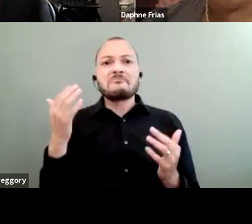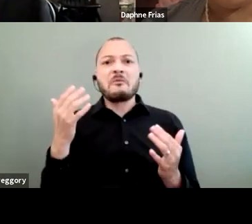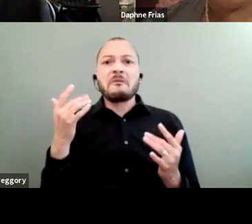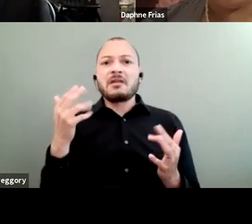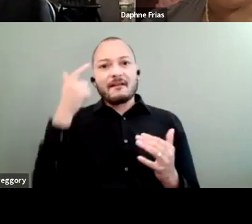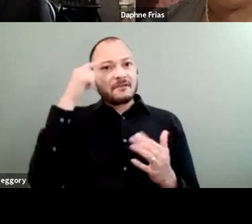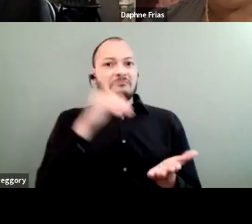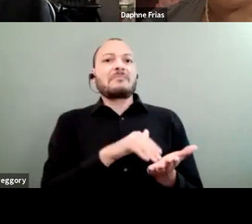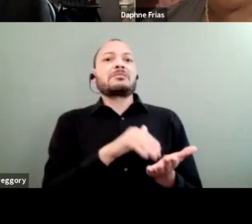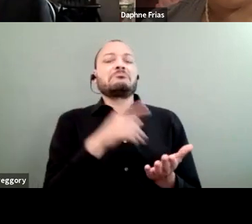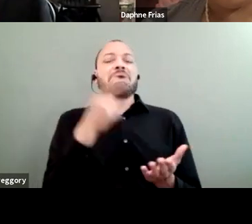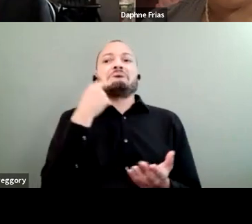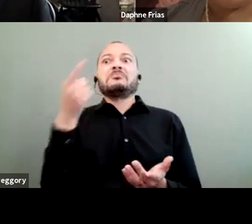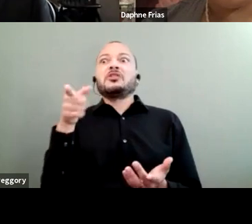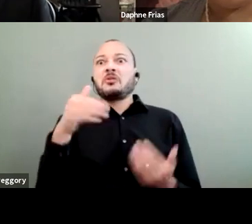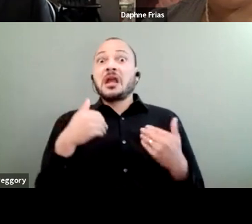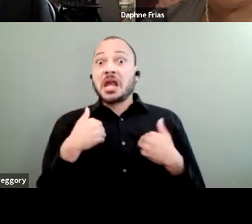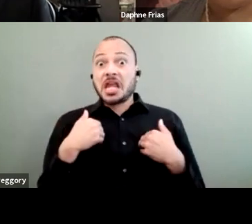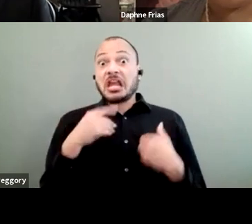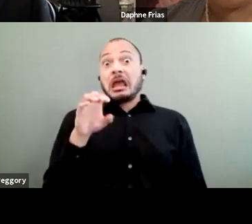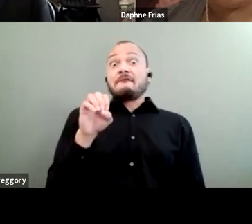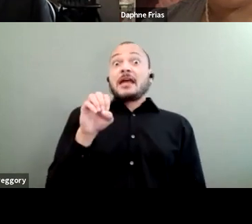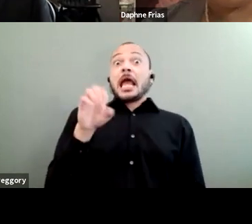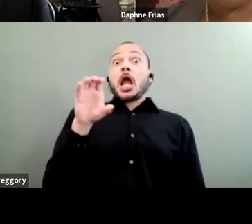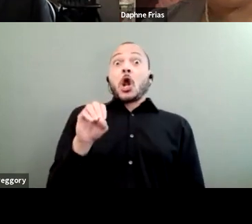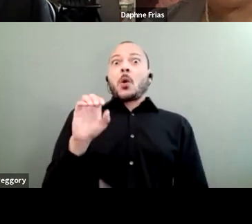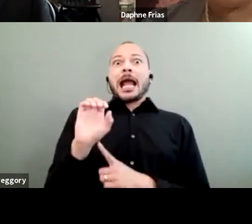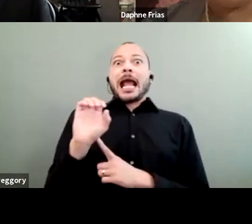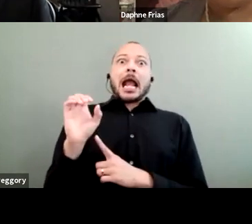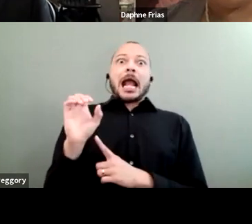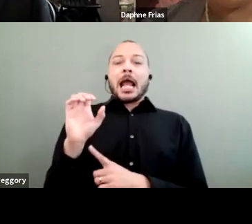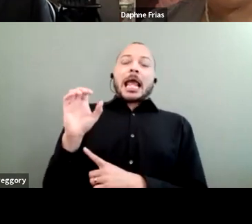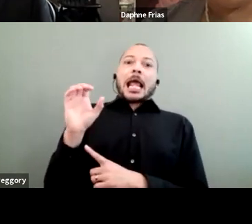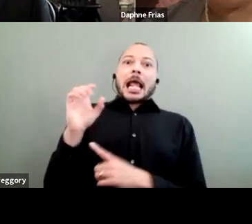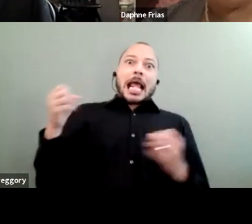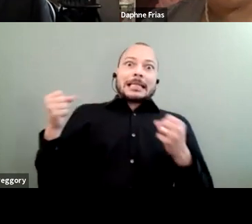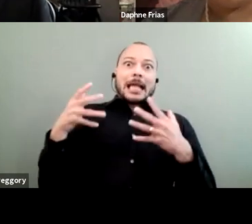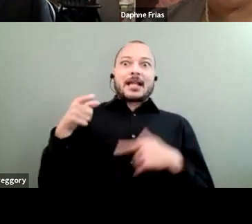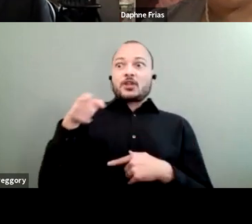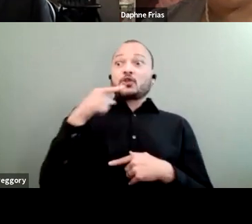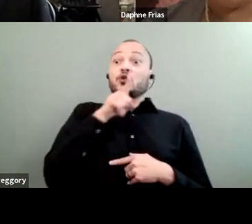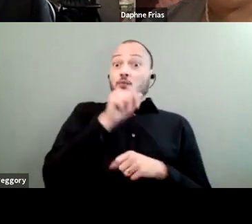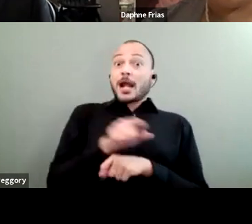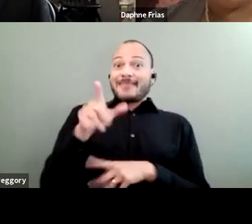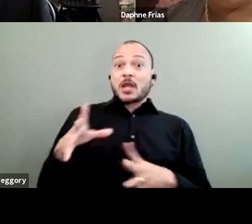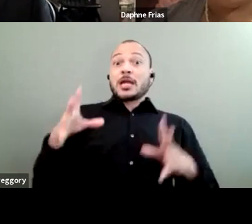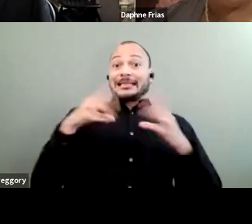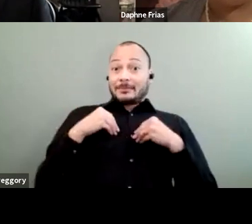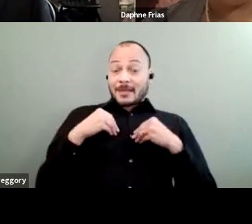"Hey, you have eco anxiety." They are really taking ownership of how the environment, how the climate change,